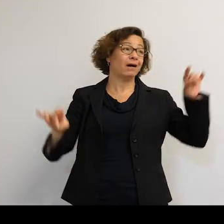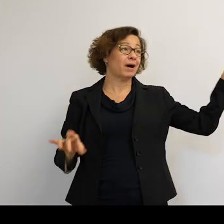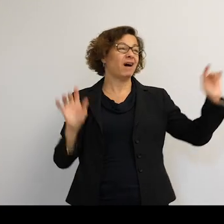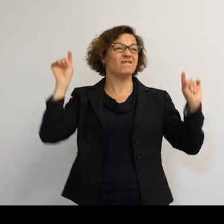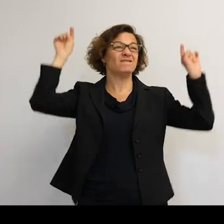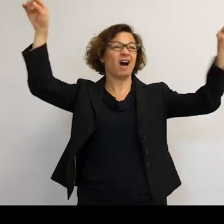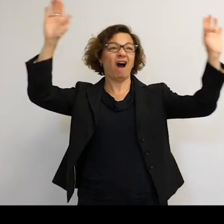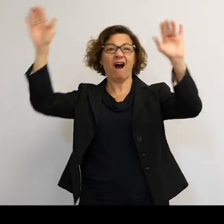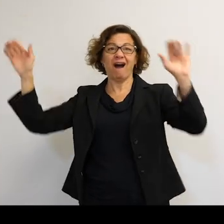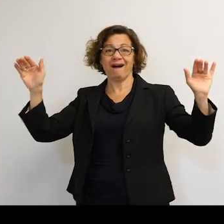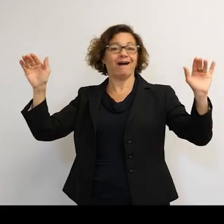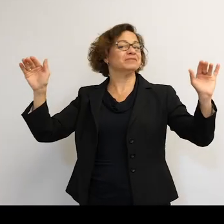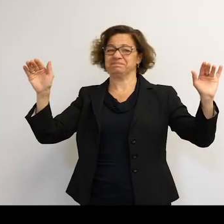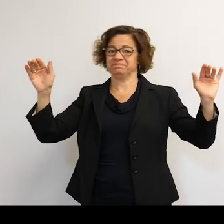turned out to have problems involved.